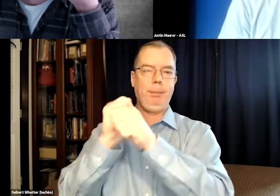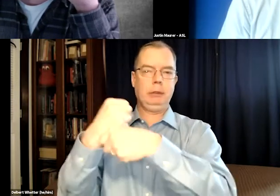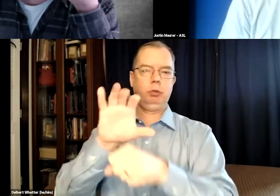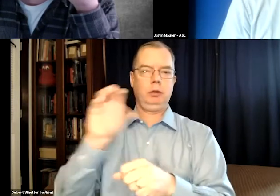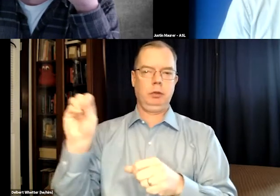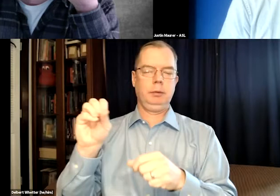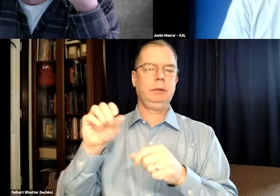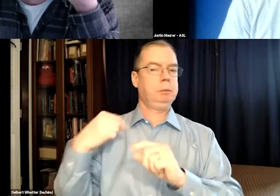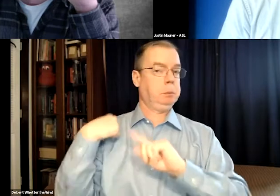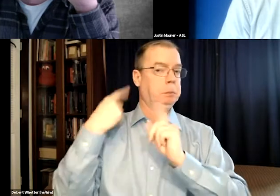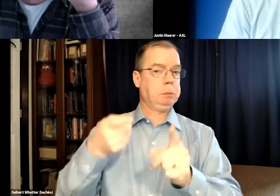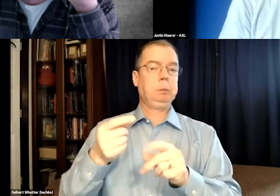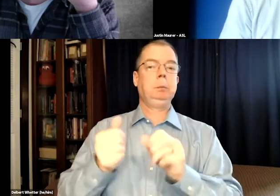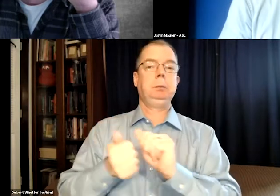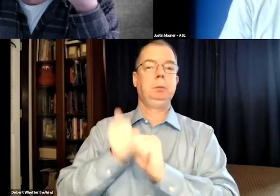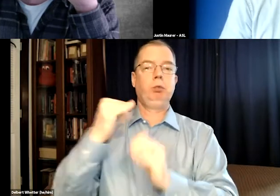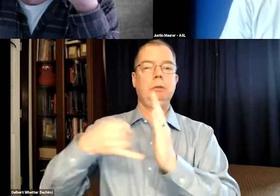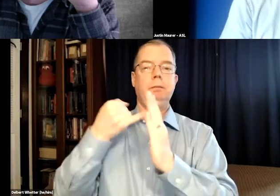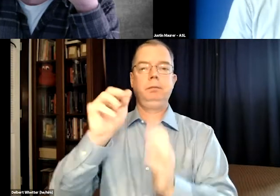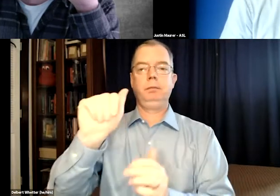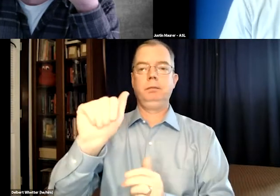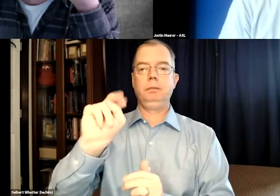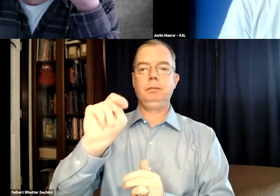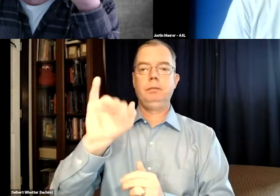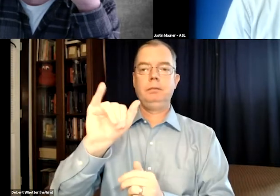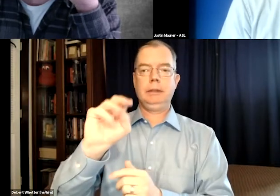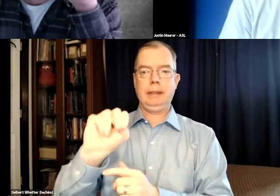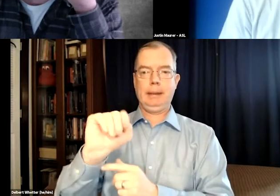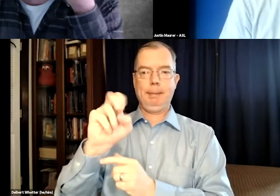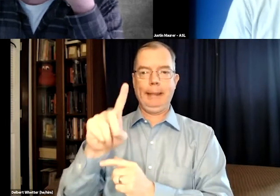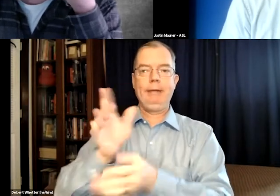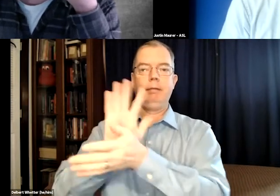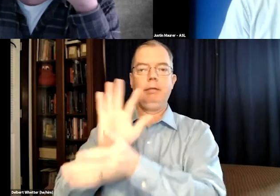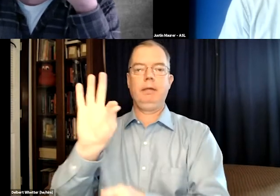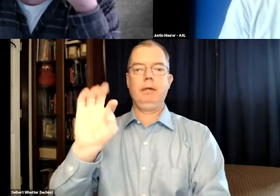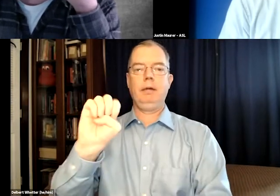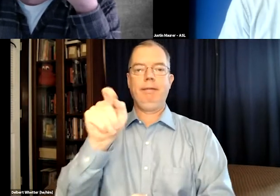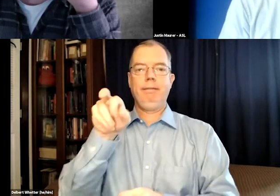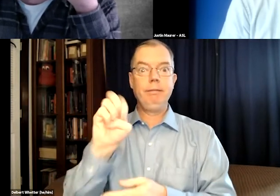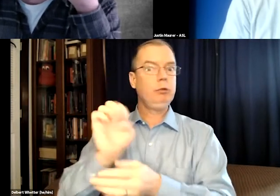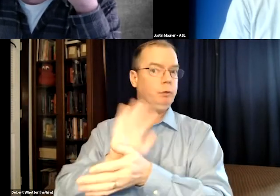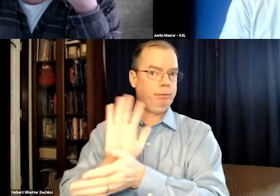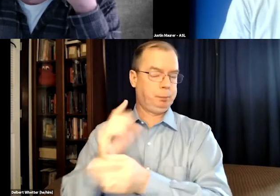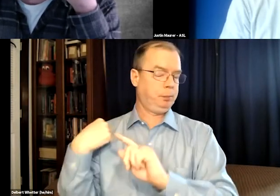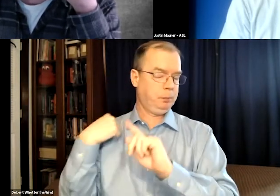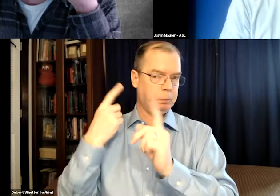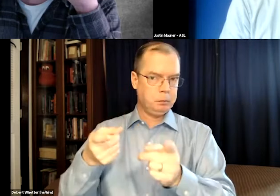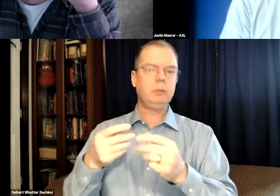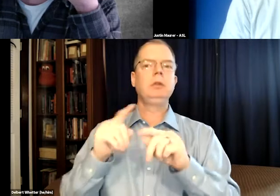We're an independent film production company, and we have been working on mainly animated feature films.